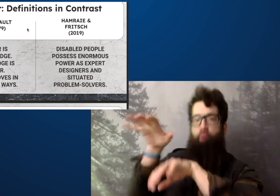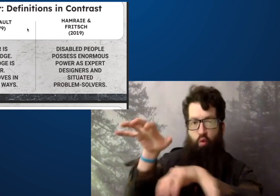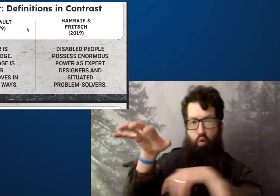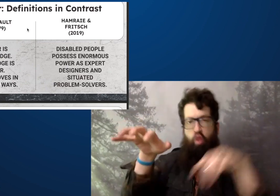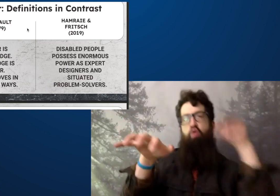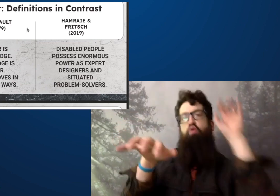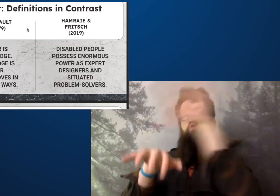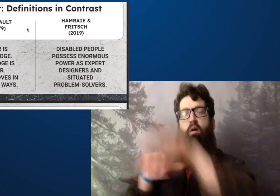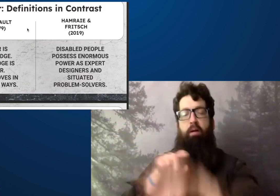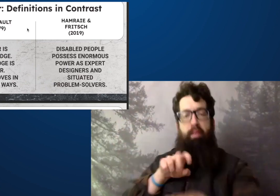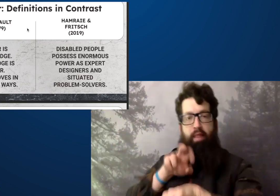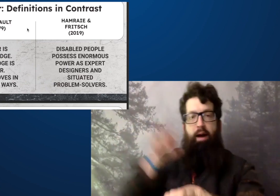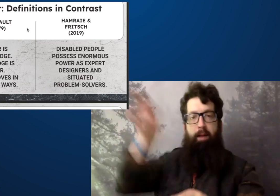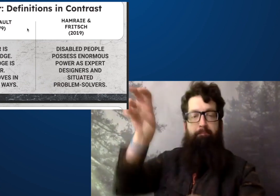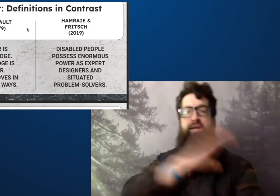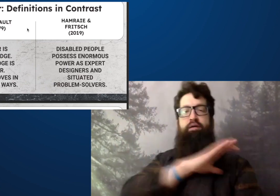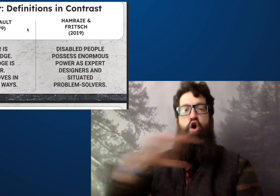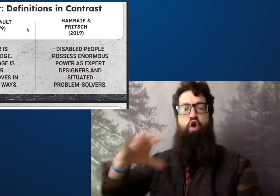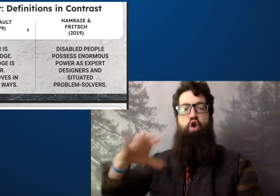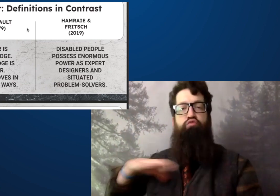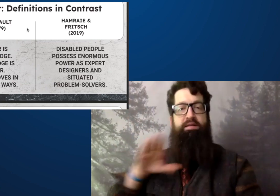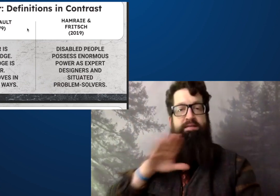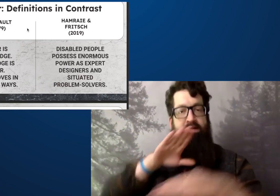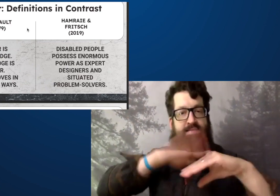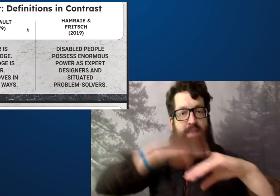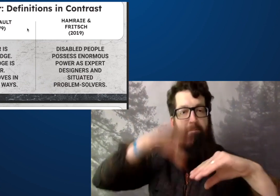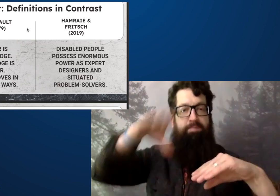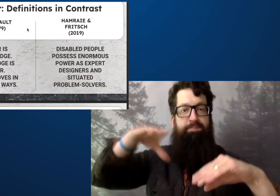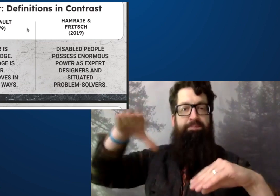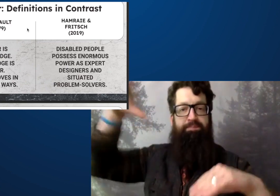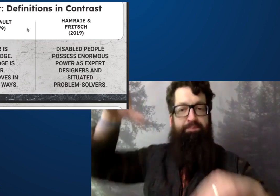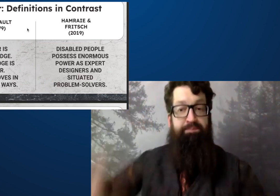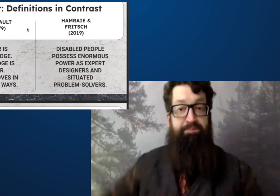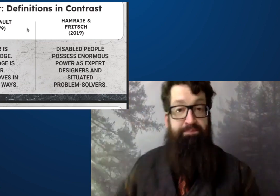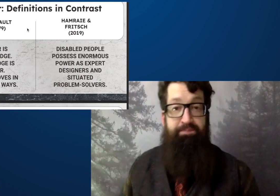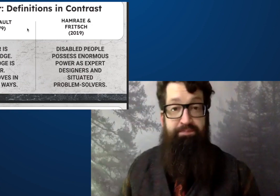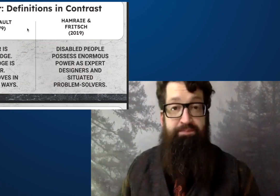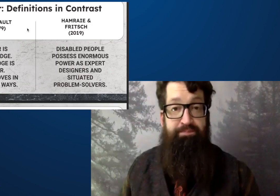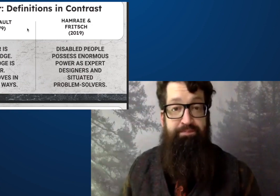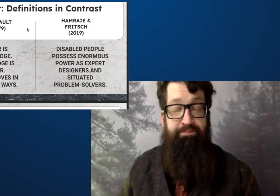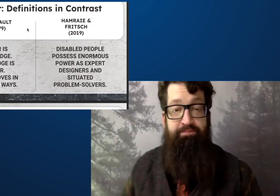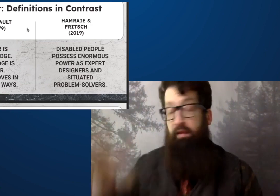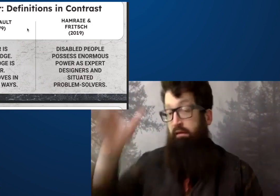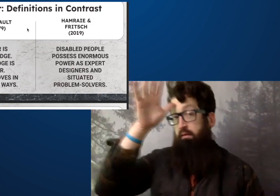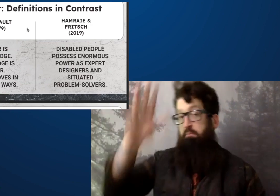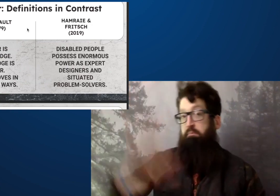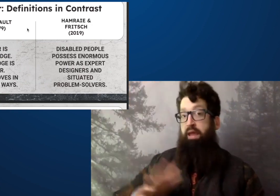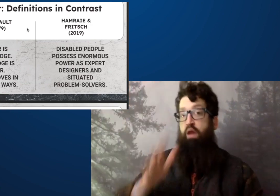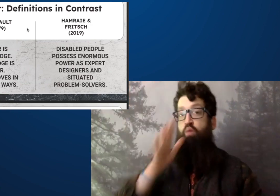They had to claw and crawl up to get the meter.